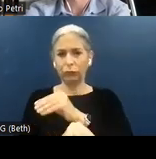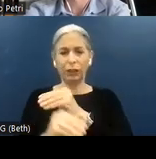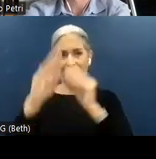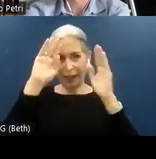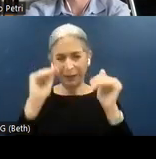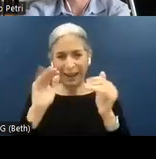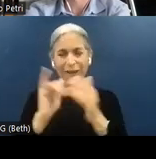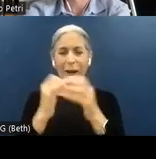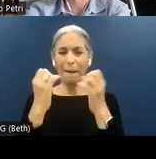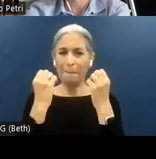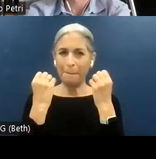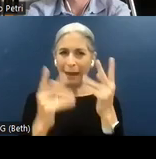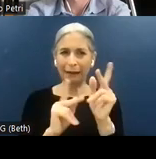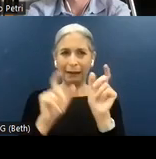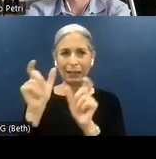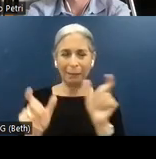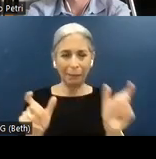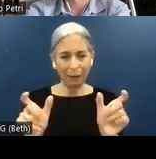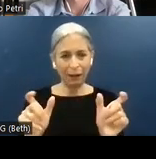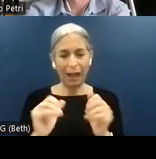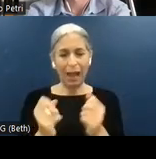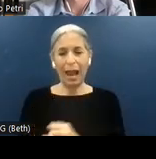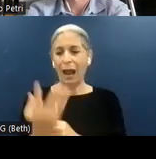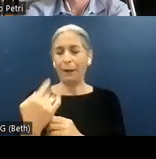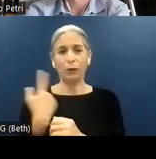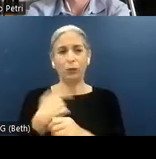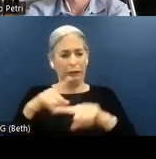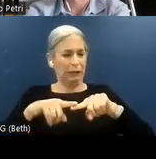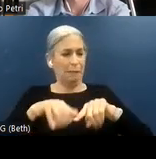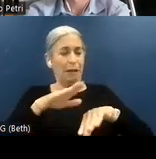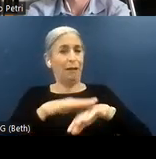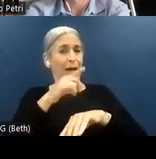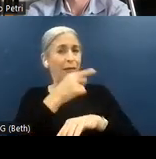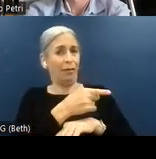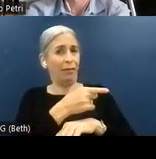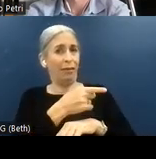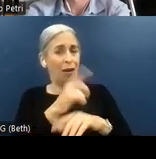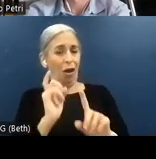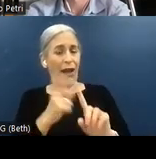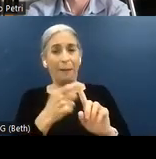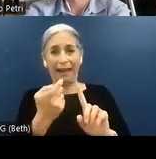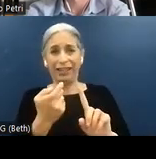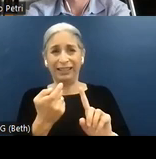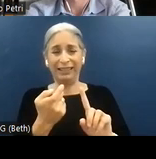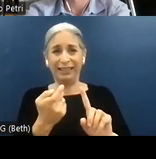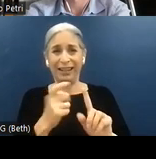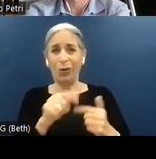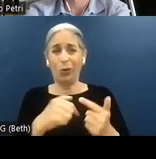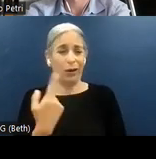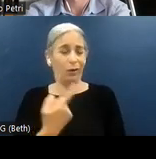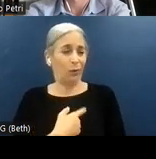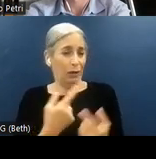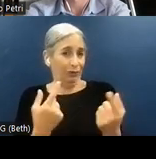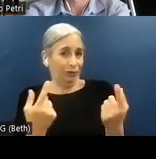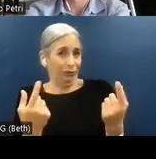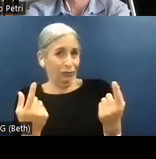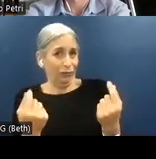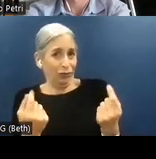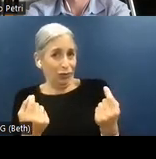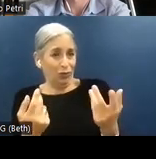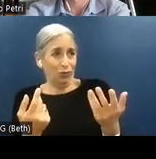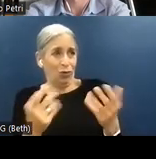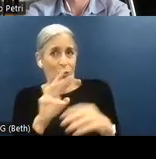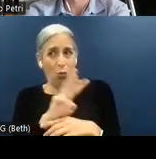many persons on how much we can rely on automation when we do Web accessibility.